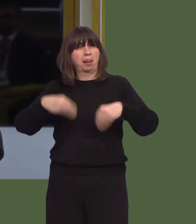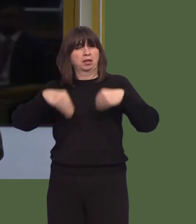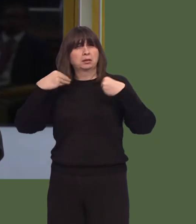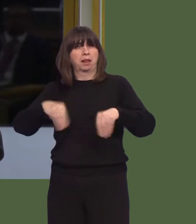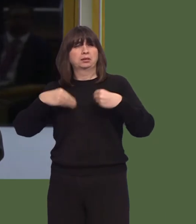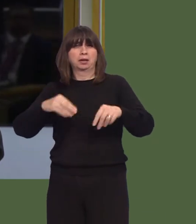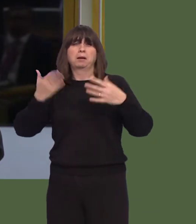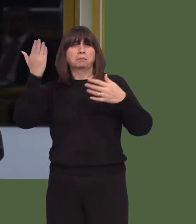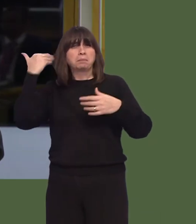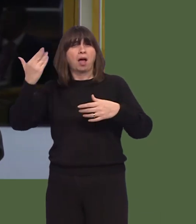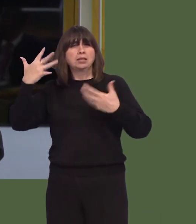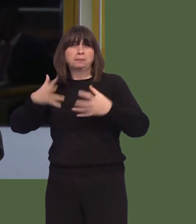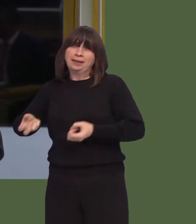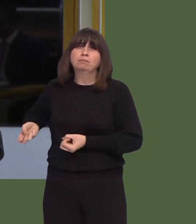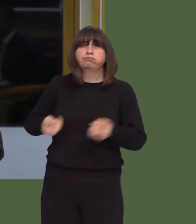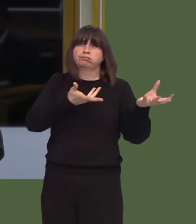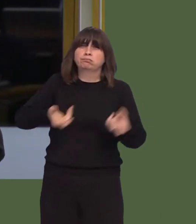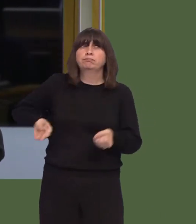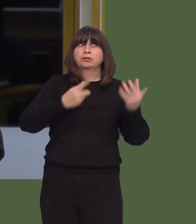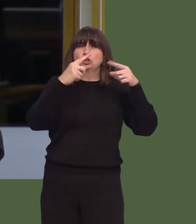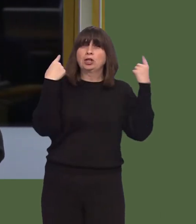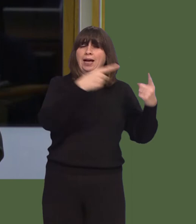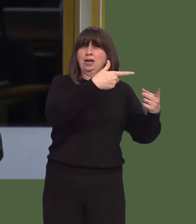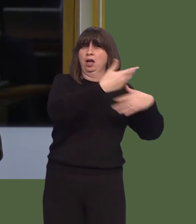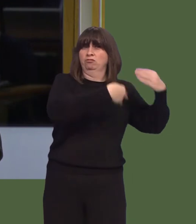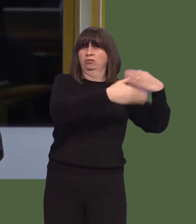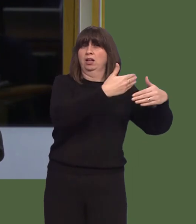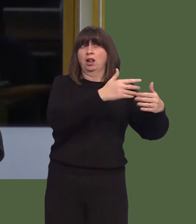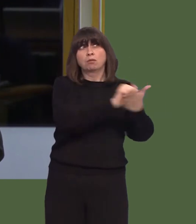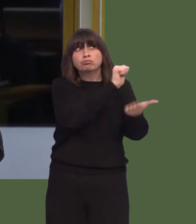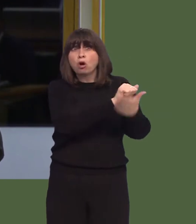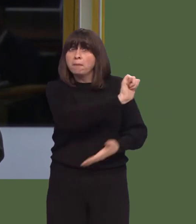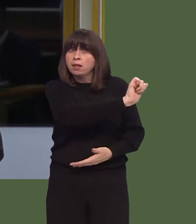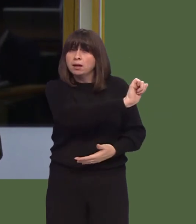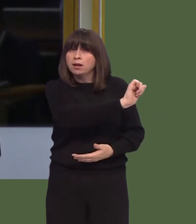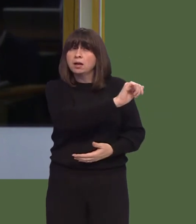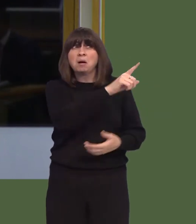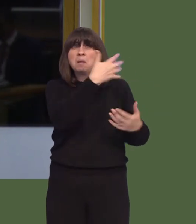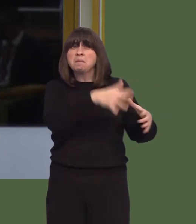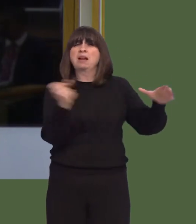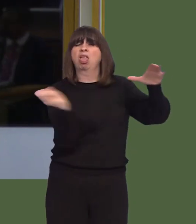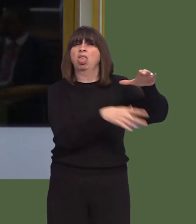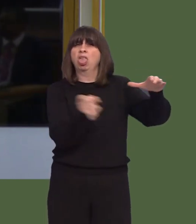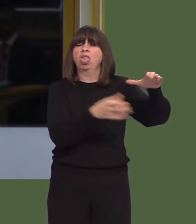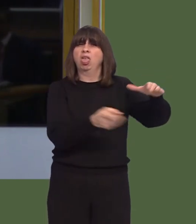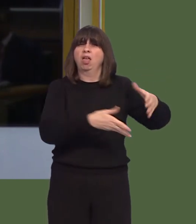been exporting to China have been properly recycled, rather than, for instance, sent to landfill?